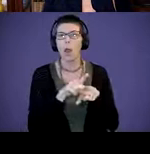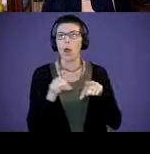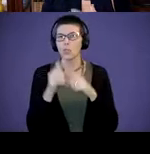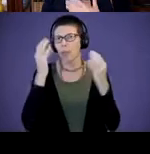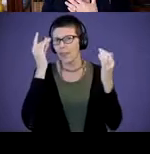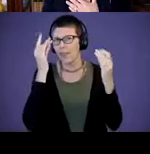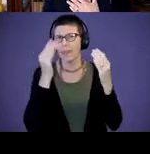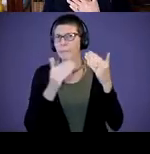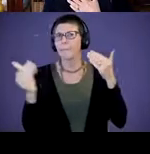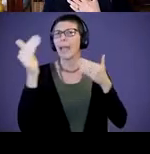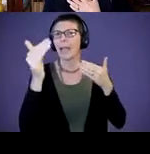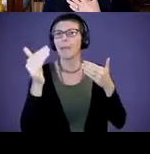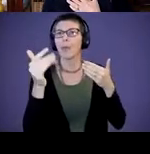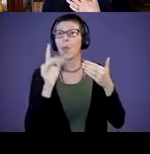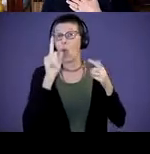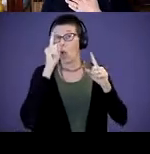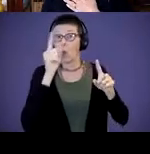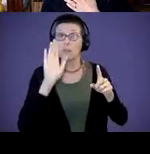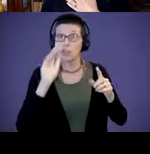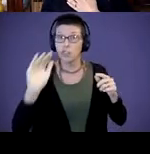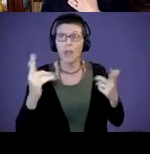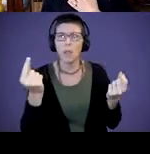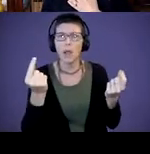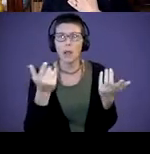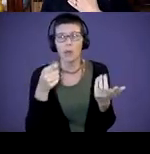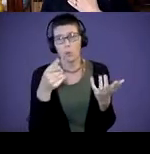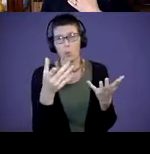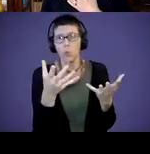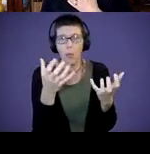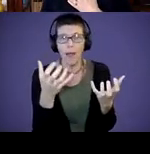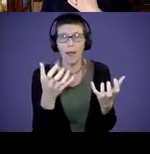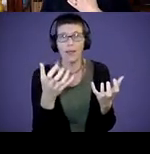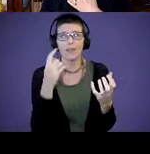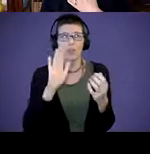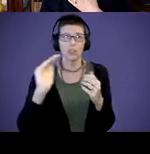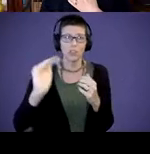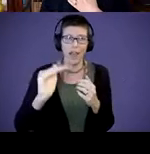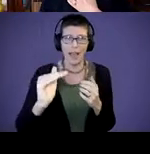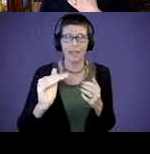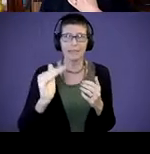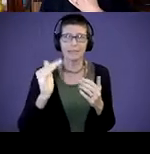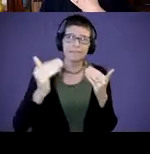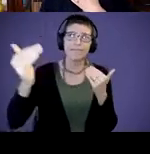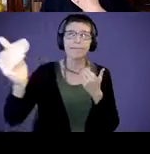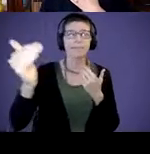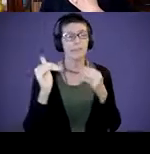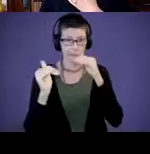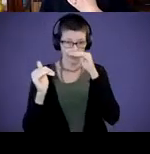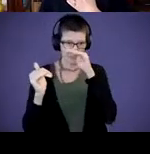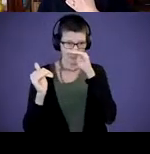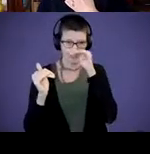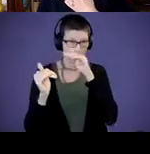What are your goals for your child? What do you want for your child? If it's having to focus on